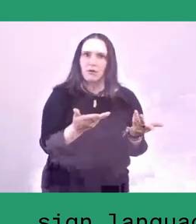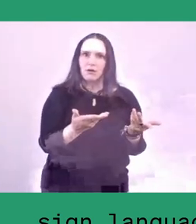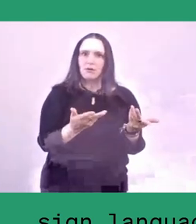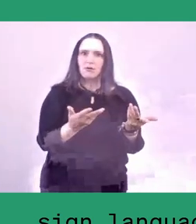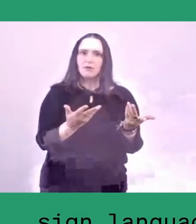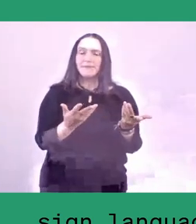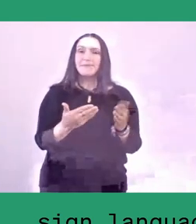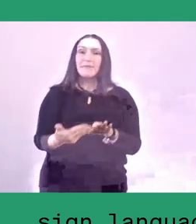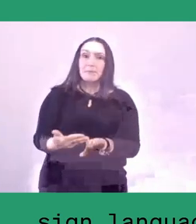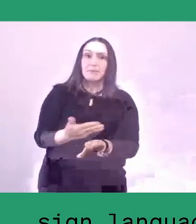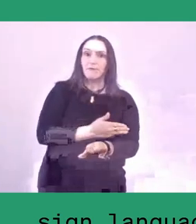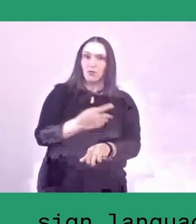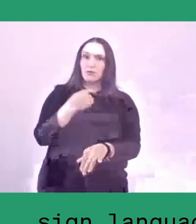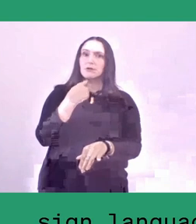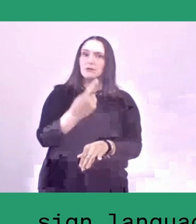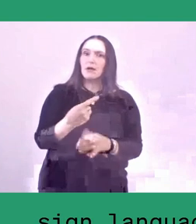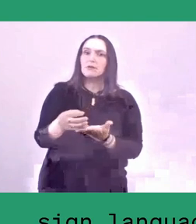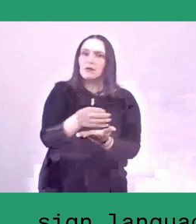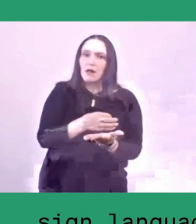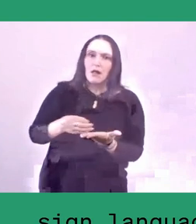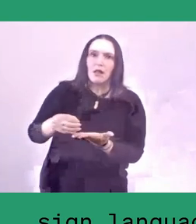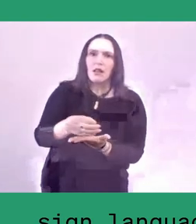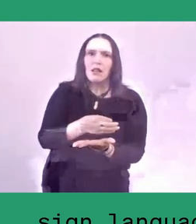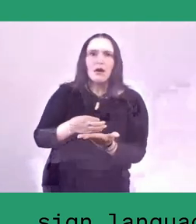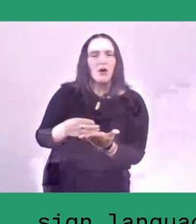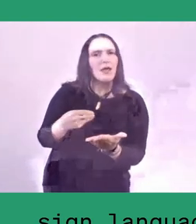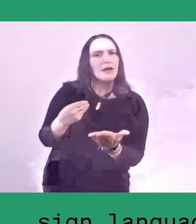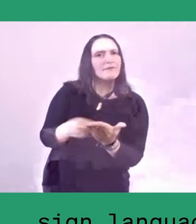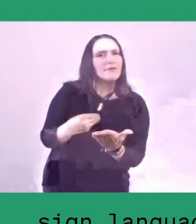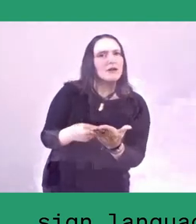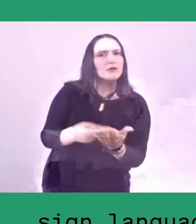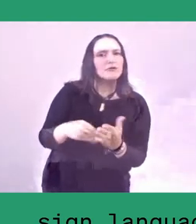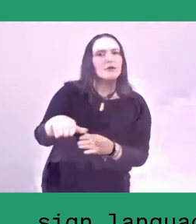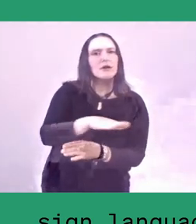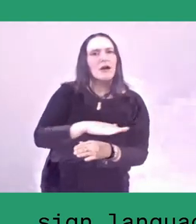the degradation of local value is undeniable and speaking about the responsibility is not...